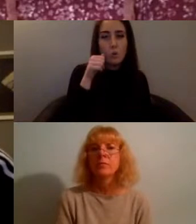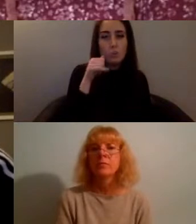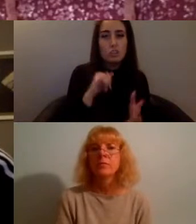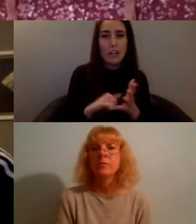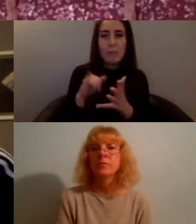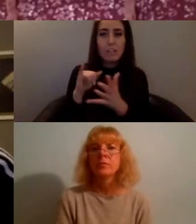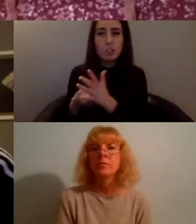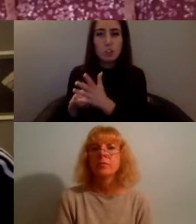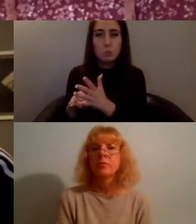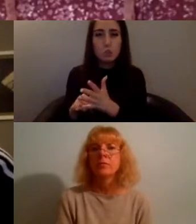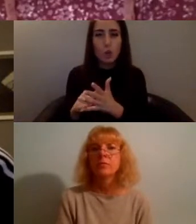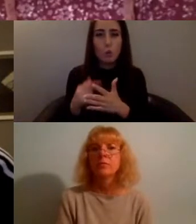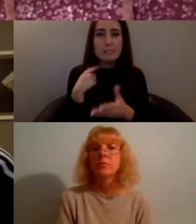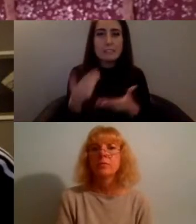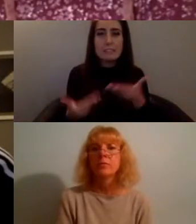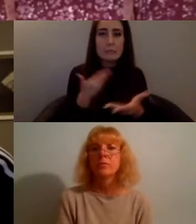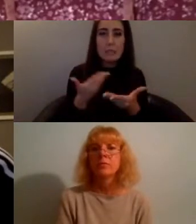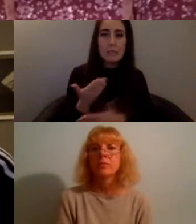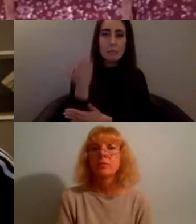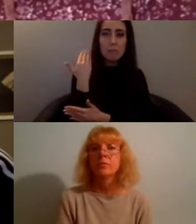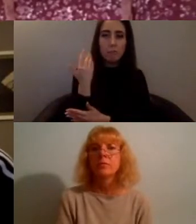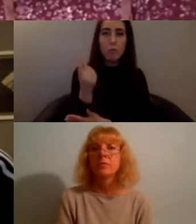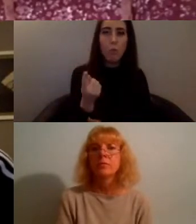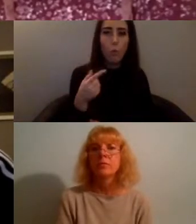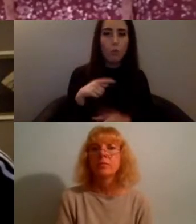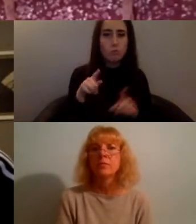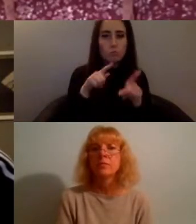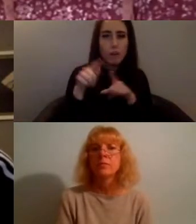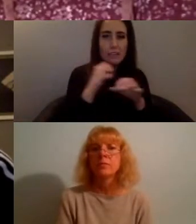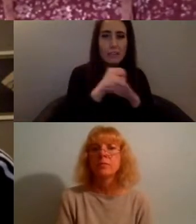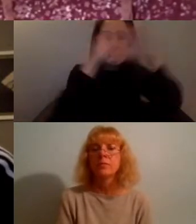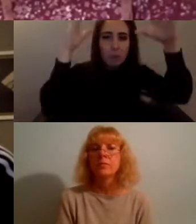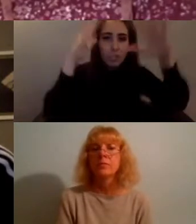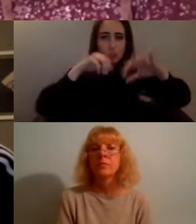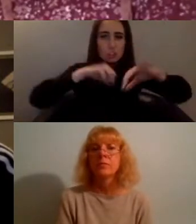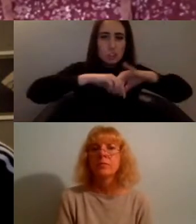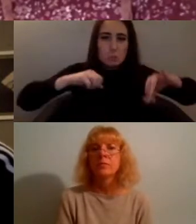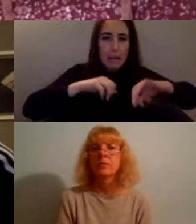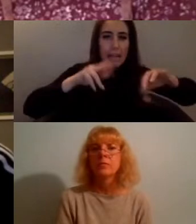imagine what that space might look like and and what those communities could look like and for